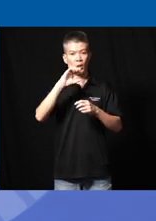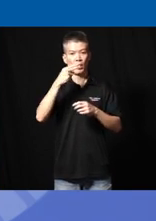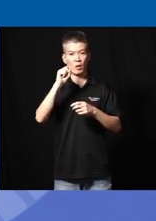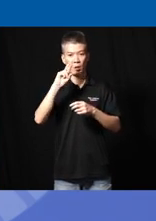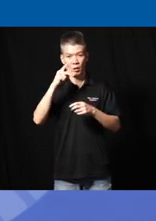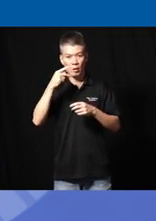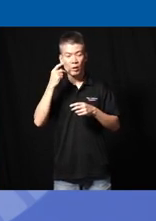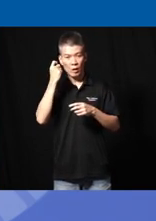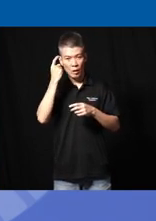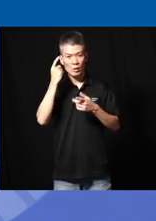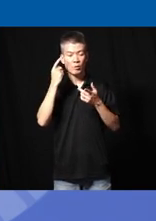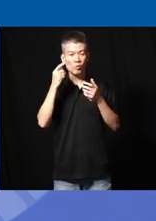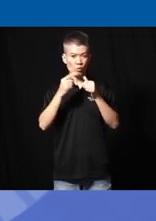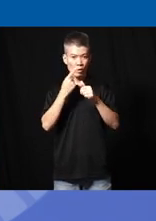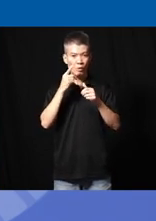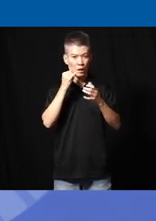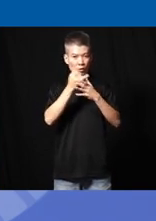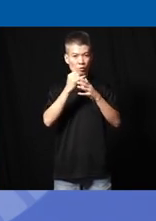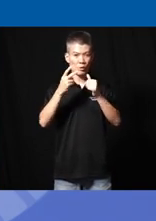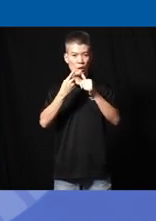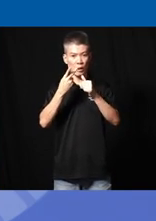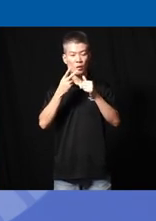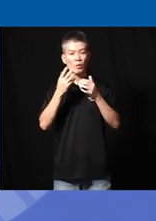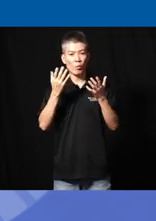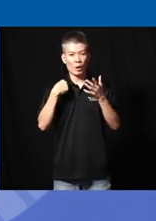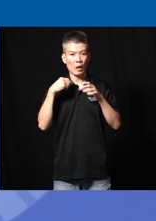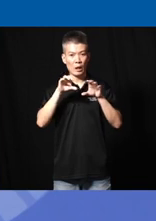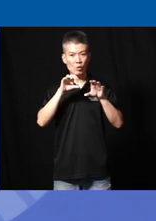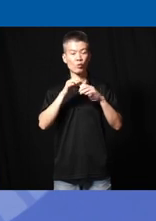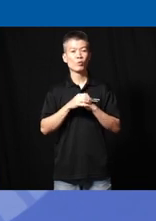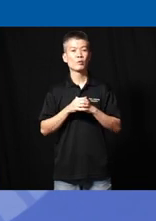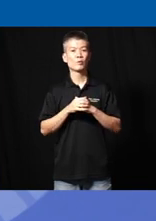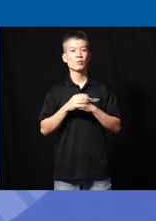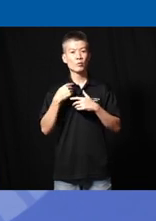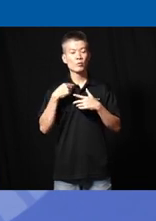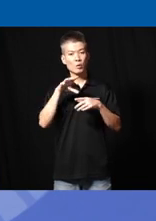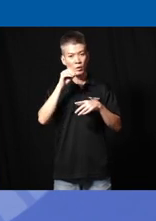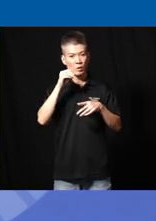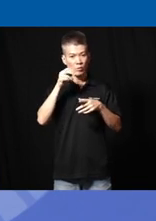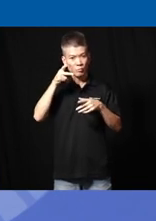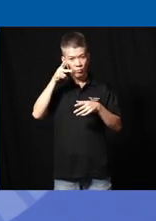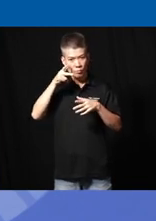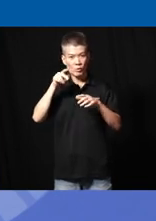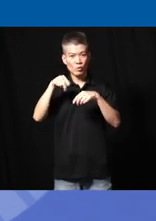to understand first and intervene second so what I do is I take video cameras into the everyday